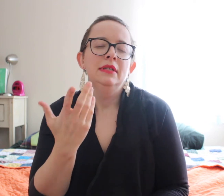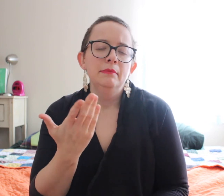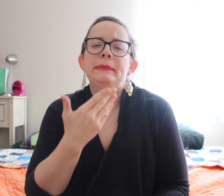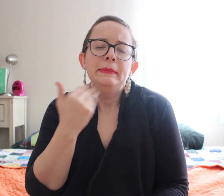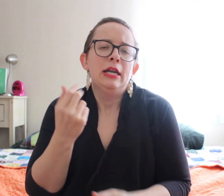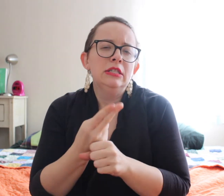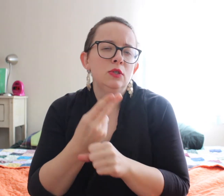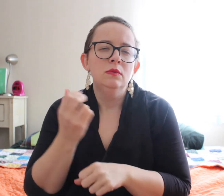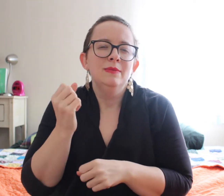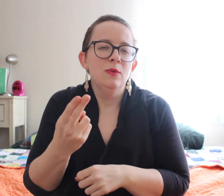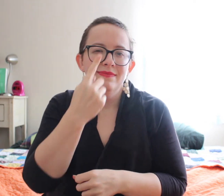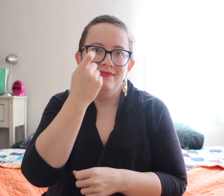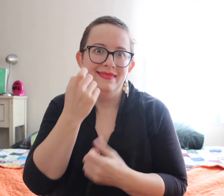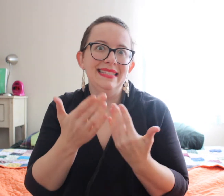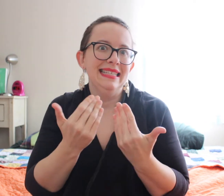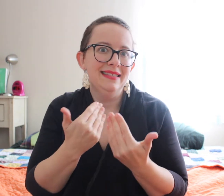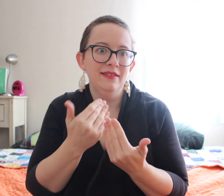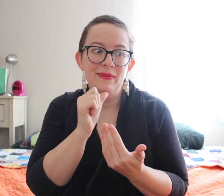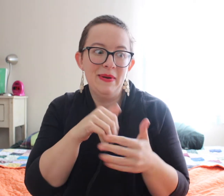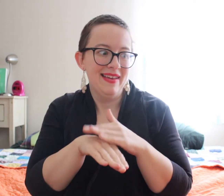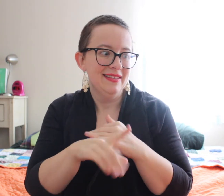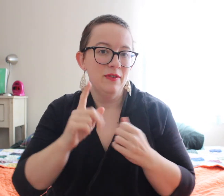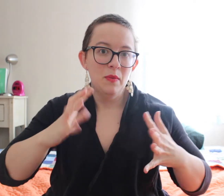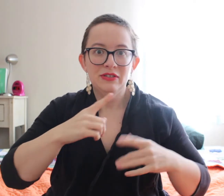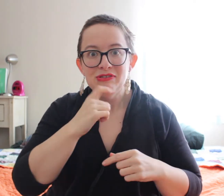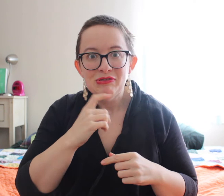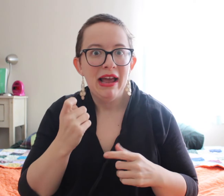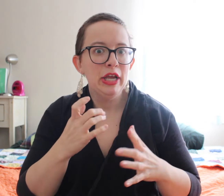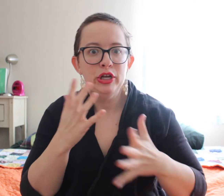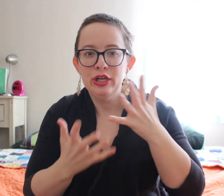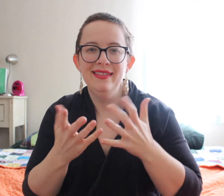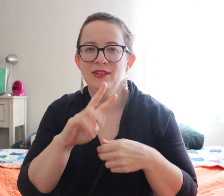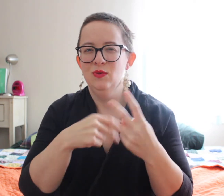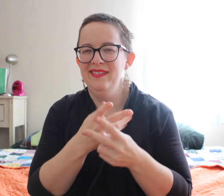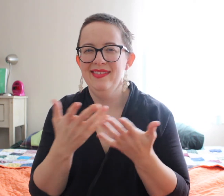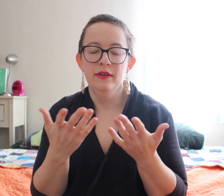Something like that would be better to use disposals just for convenience. You don't have access to a washer and dryer.